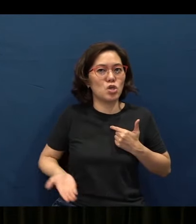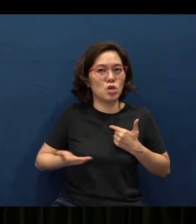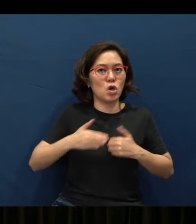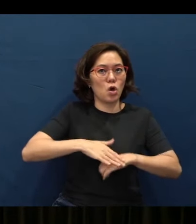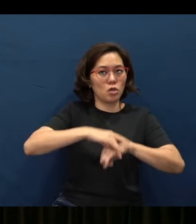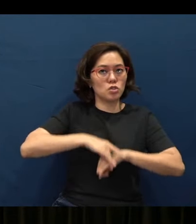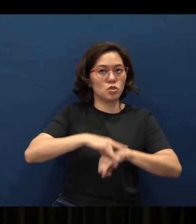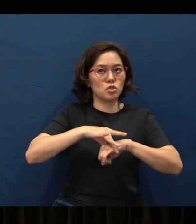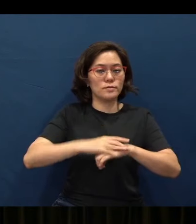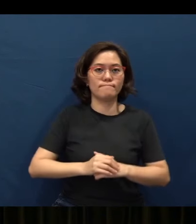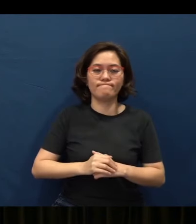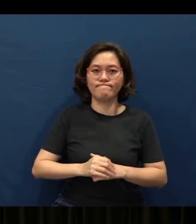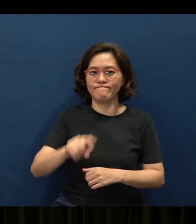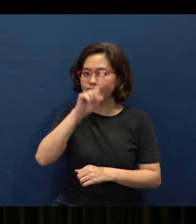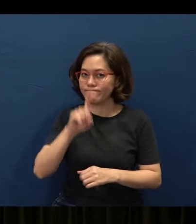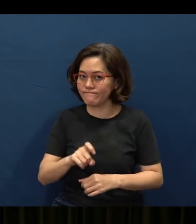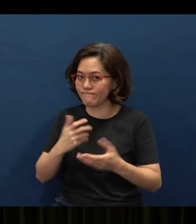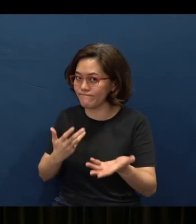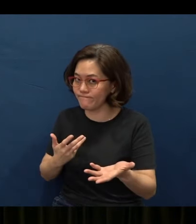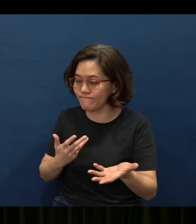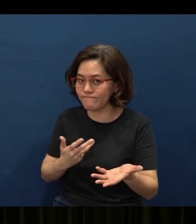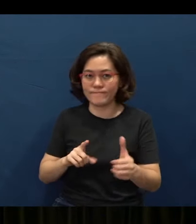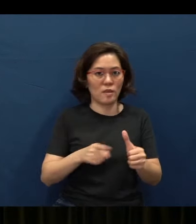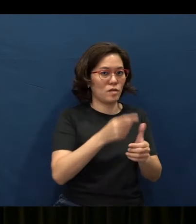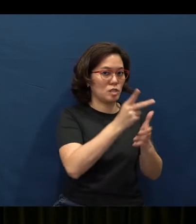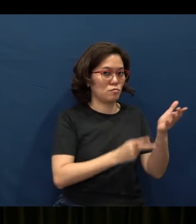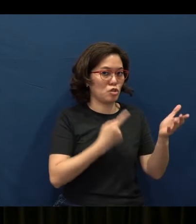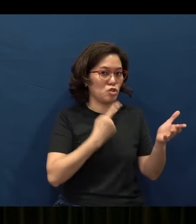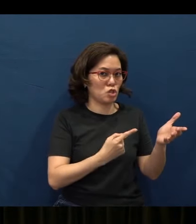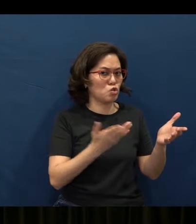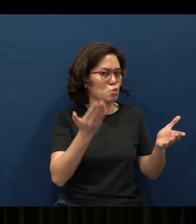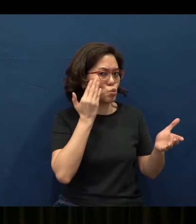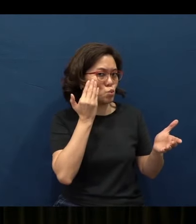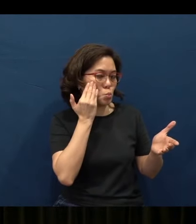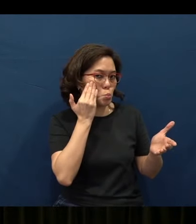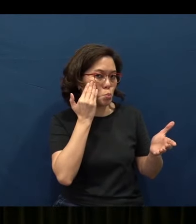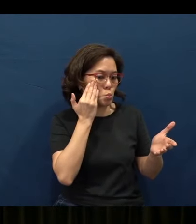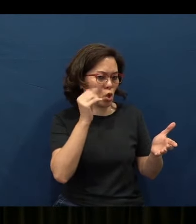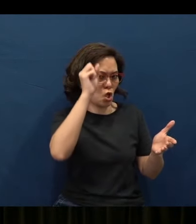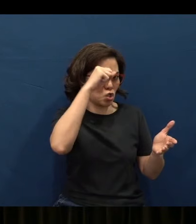Now, the question now we want to ask is, in the first part it says, you know, the Proverbs of Solomon.